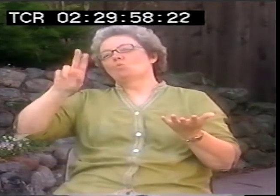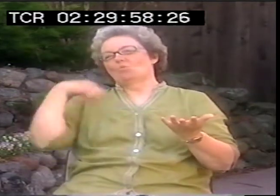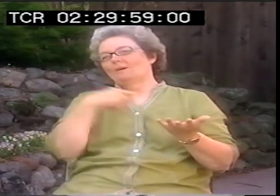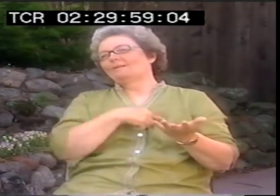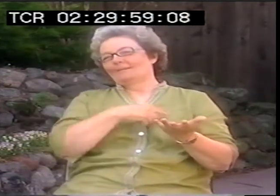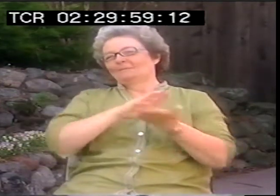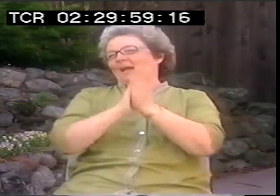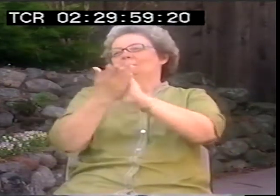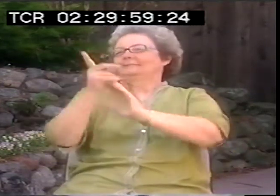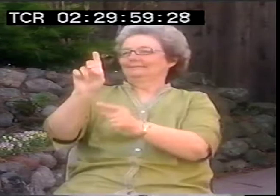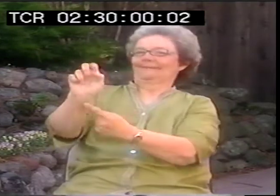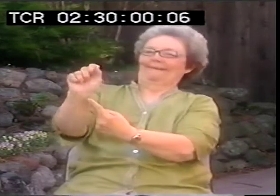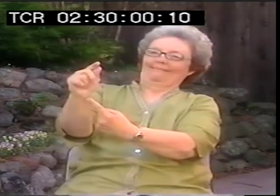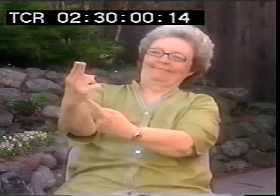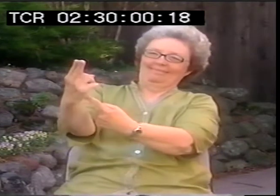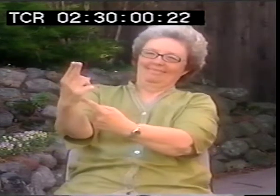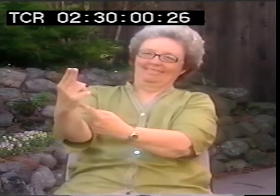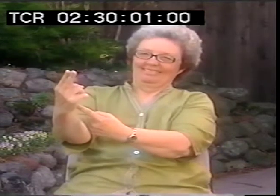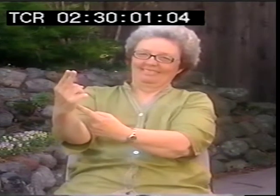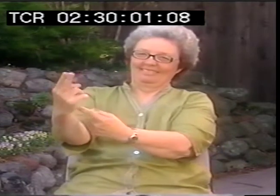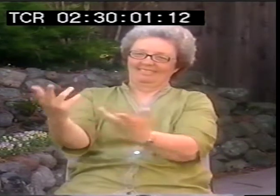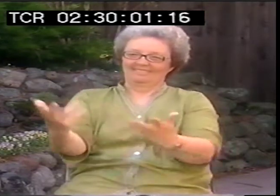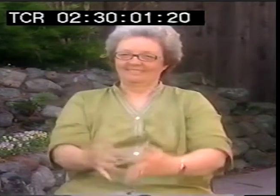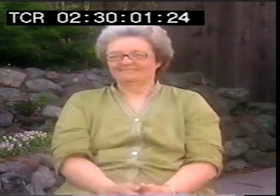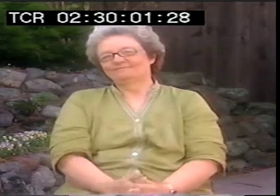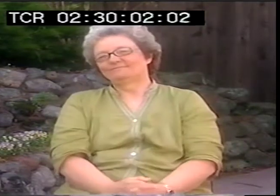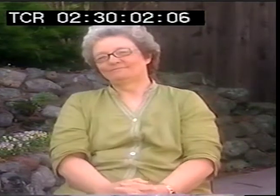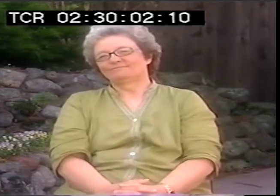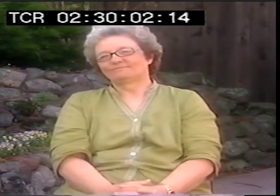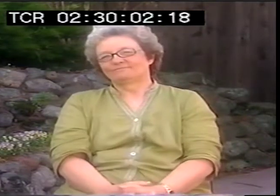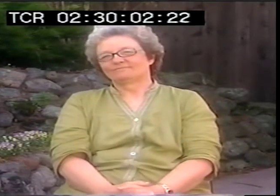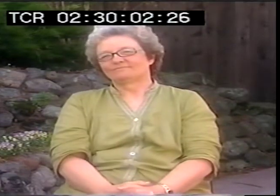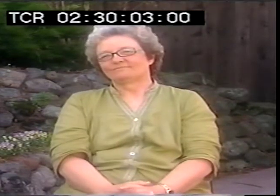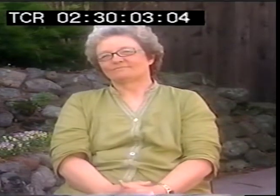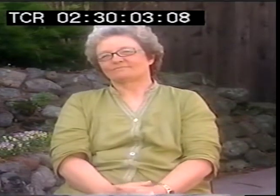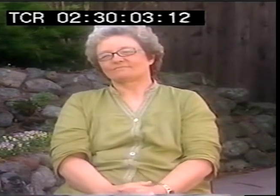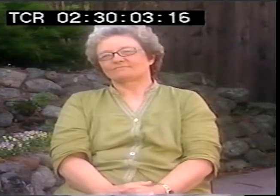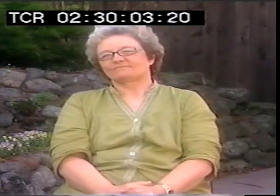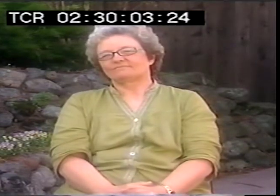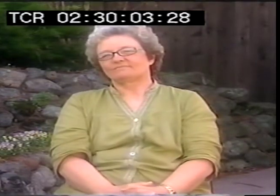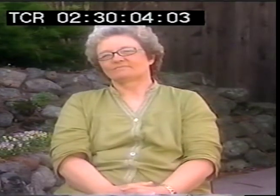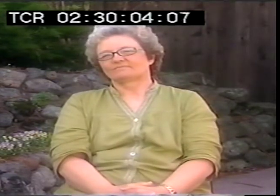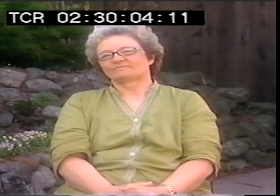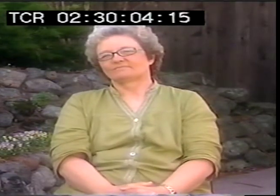a complete sea change. And so that deaf doesn't become death.